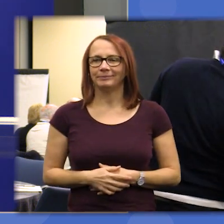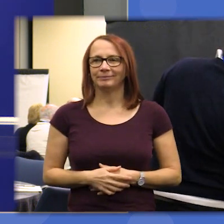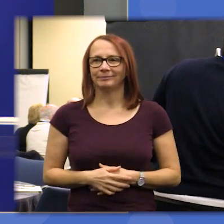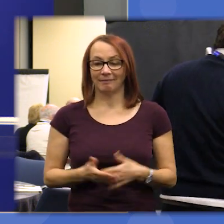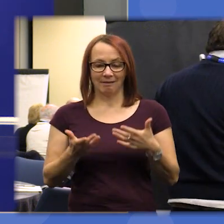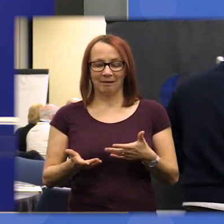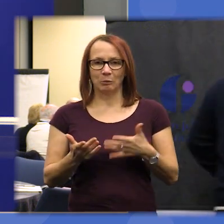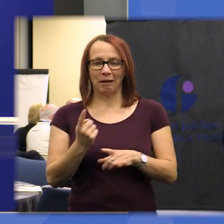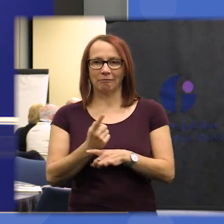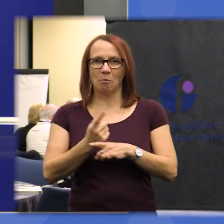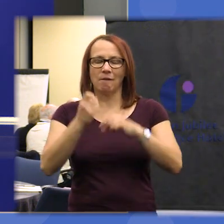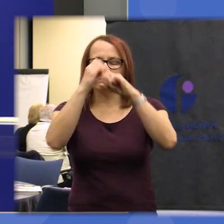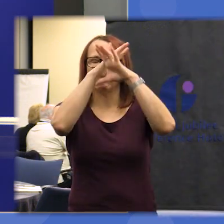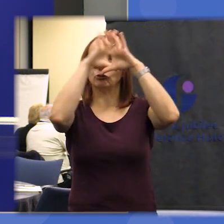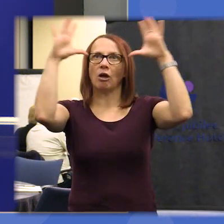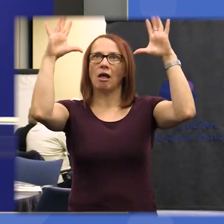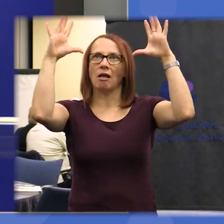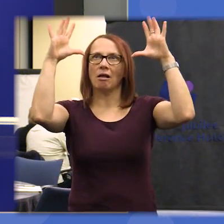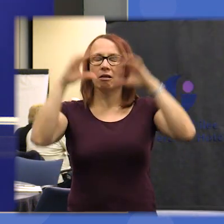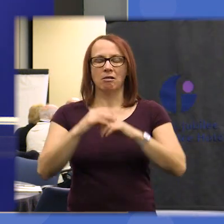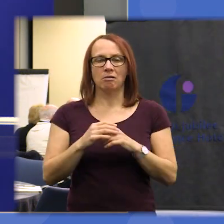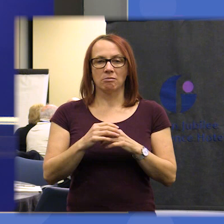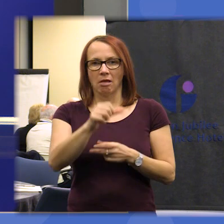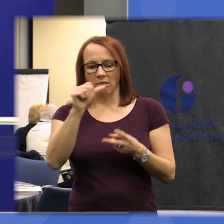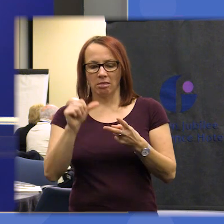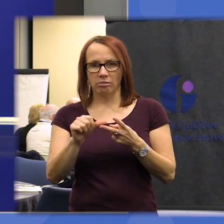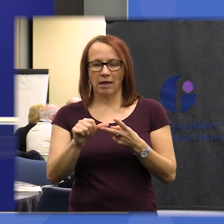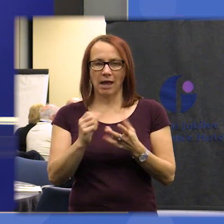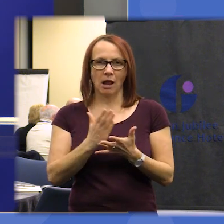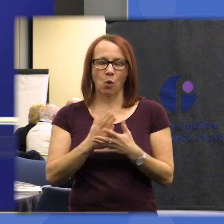broad vision and then take on the extremely challenging task of narrowing